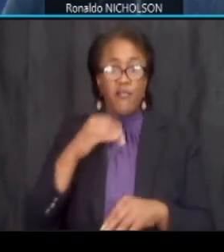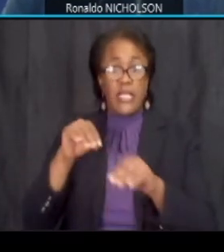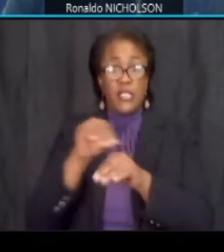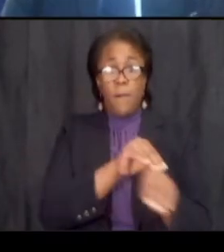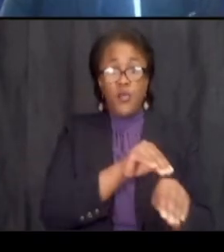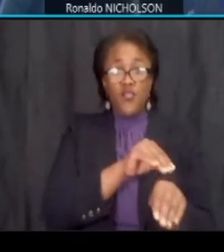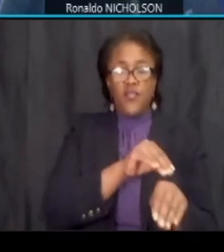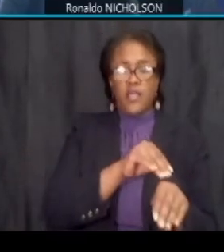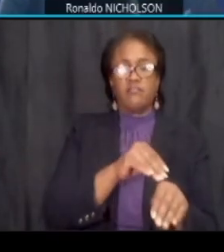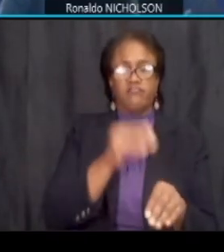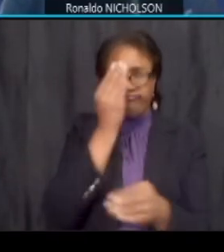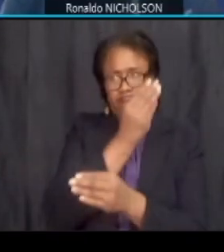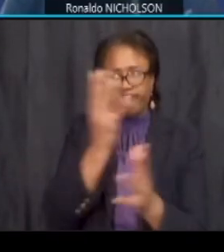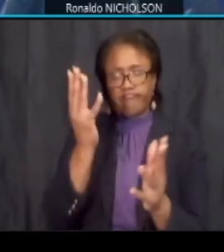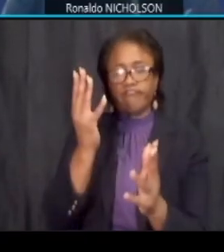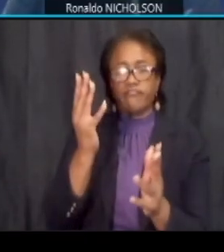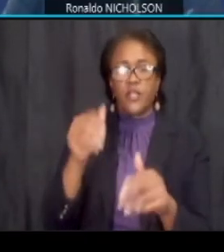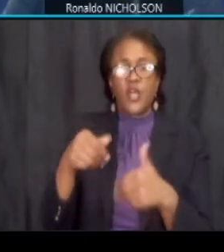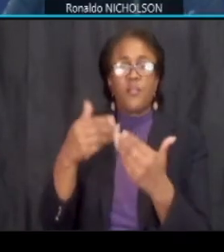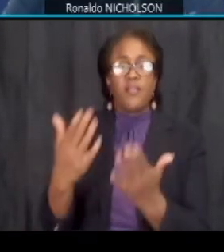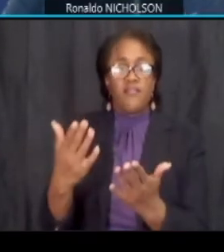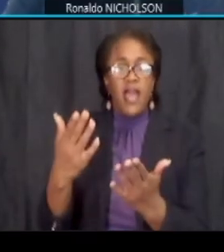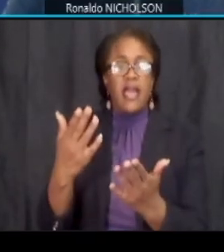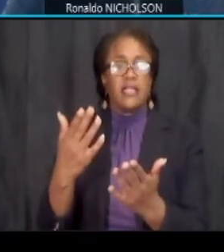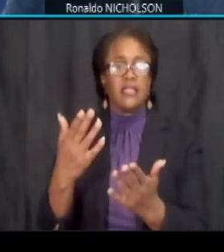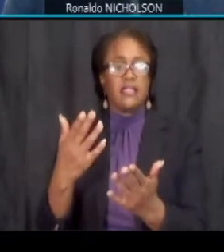providing changeable message boards to inform